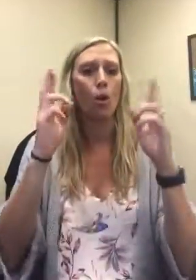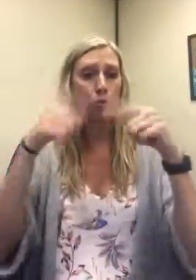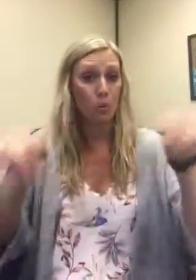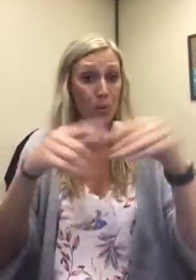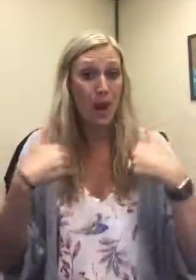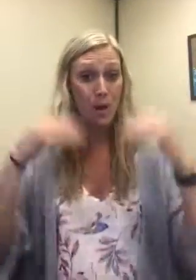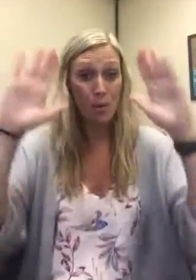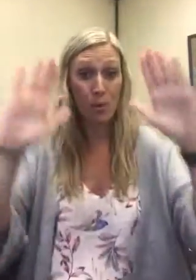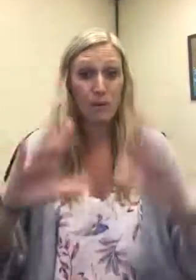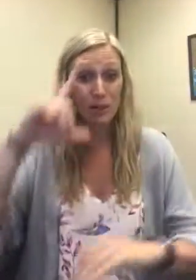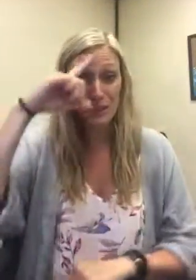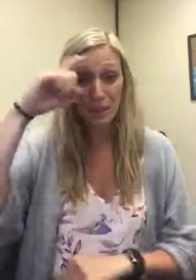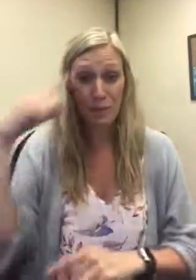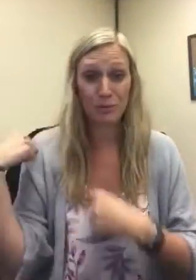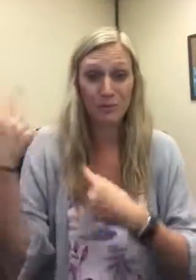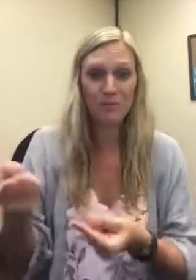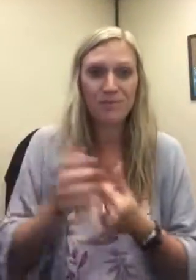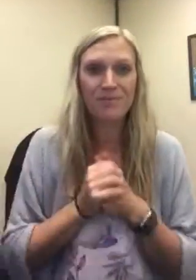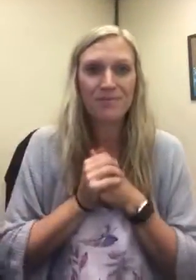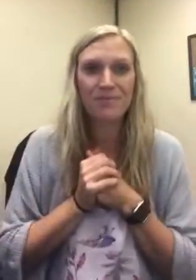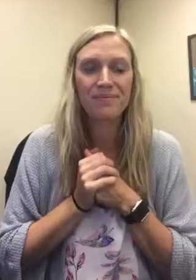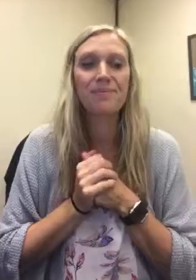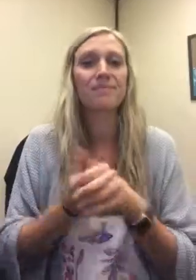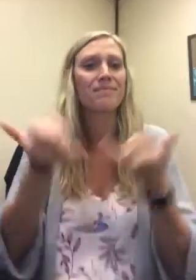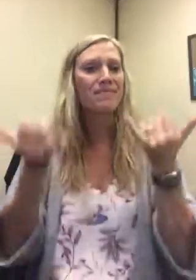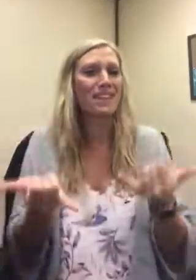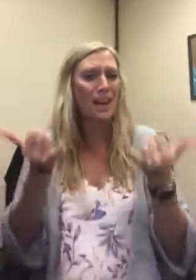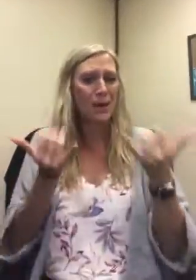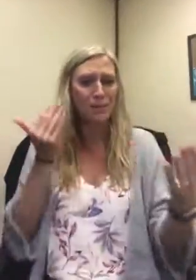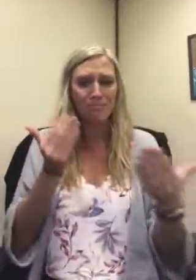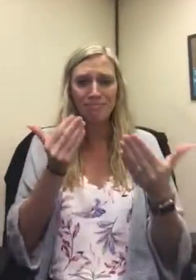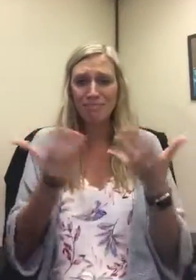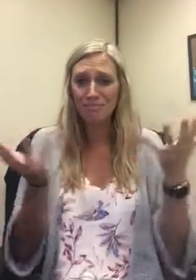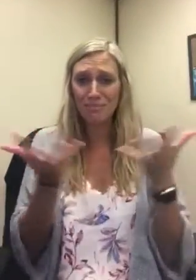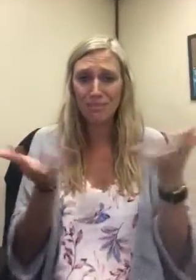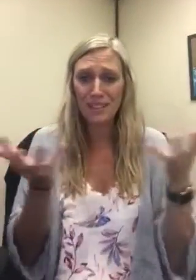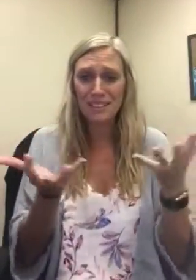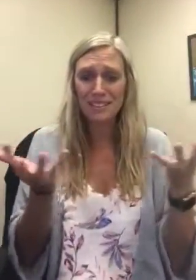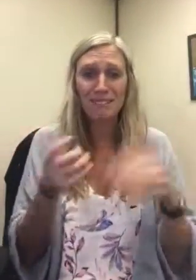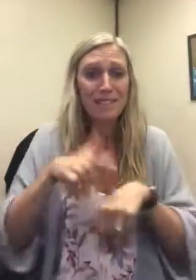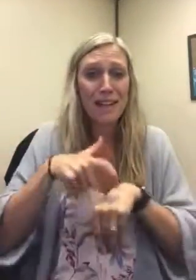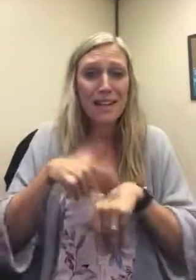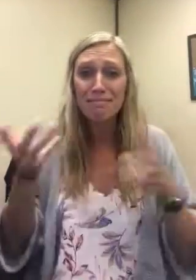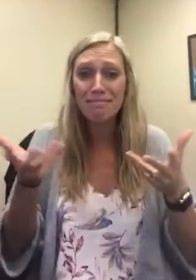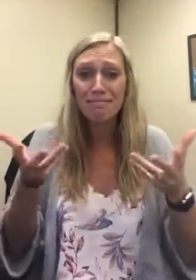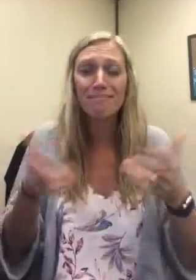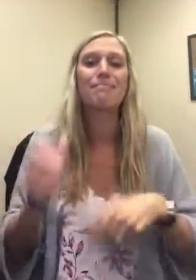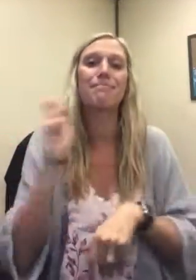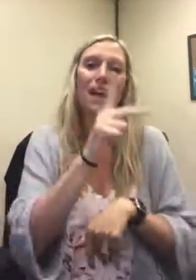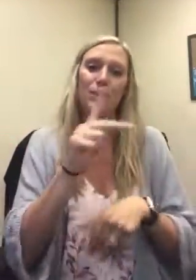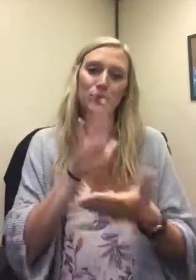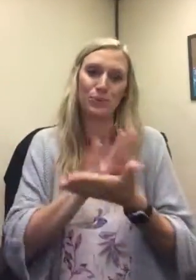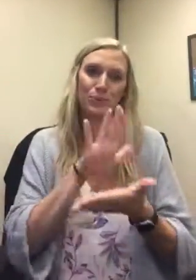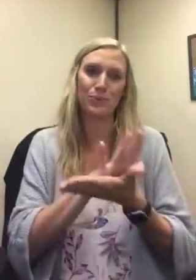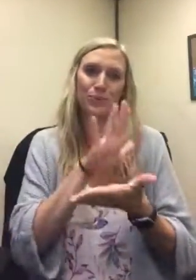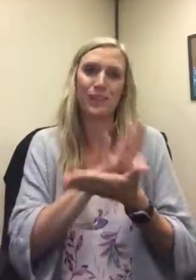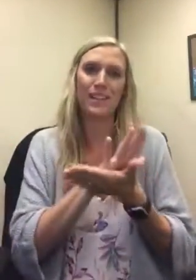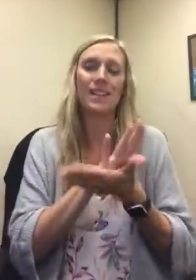I hope you had a wonderful summer! It's that time of year again, Back to school!